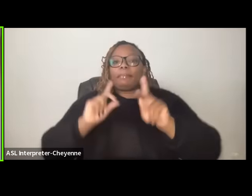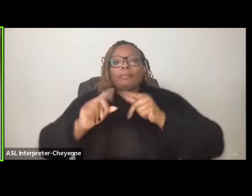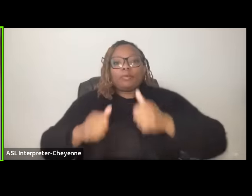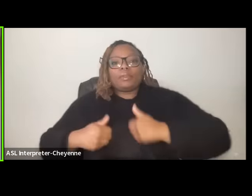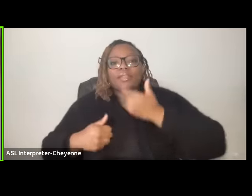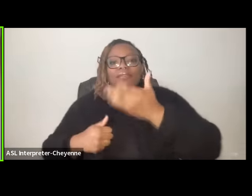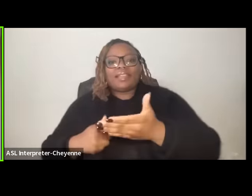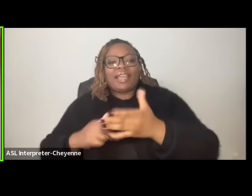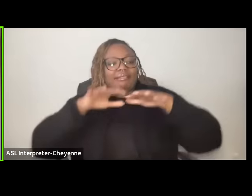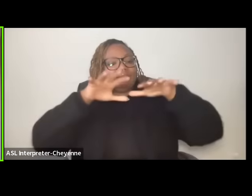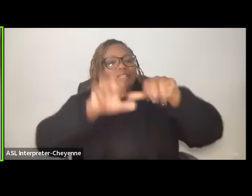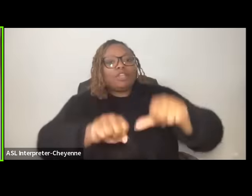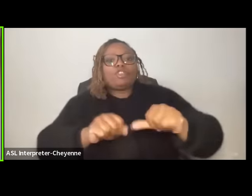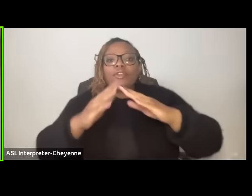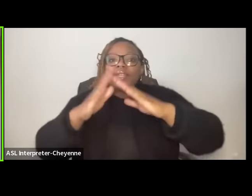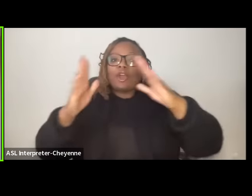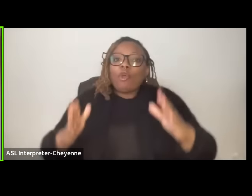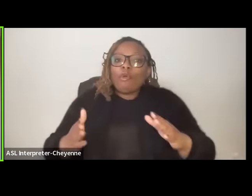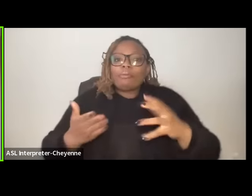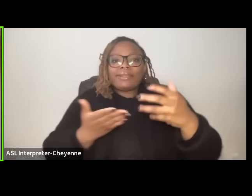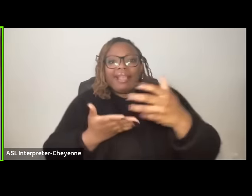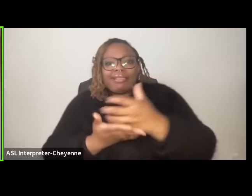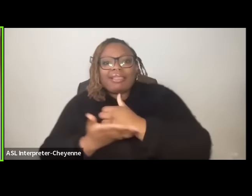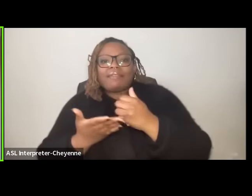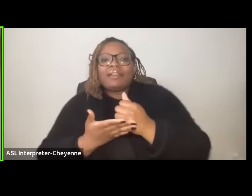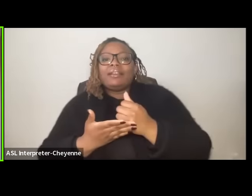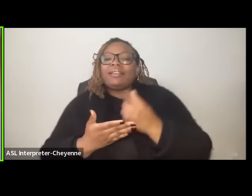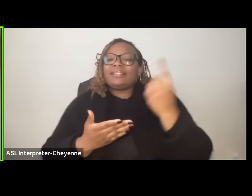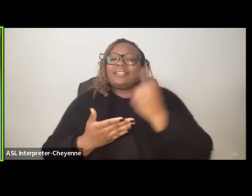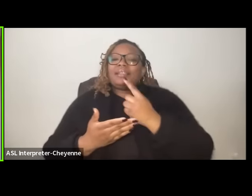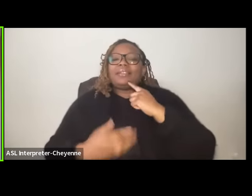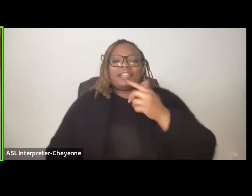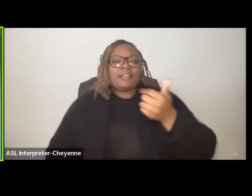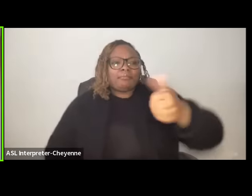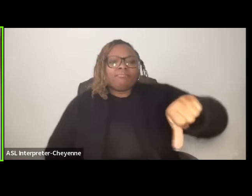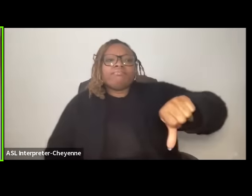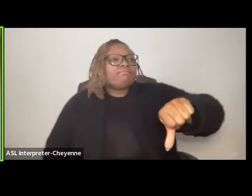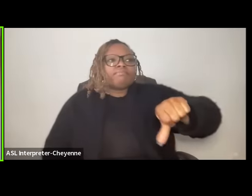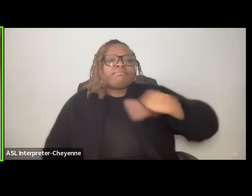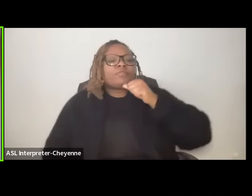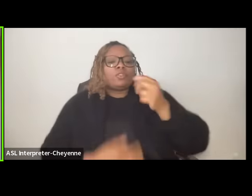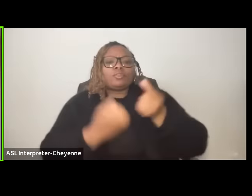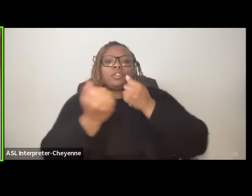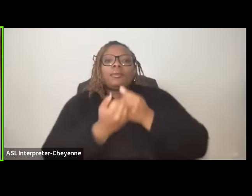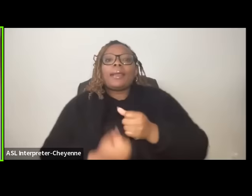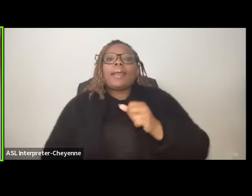land and livelihood uh as being something they staunchly oppose Black Panther Party met with